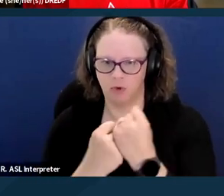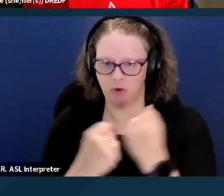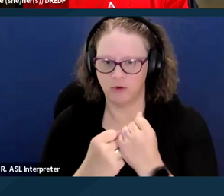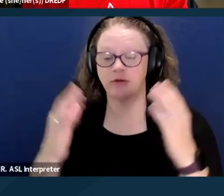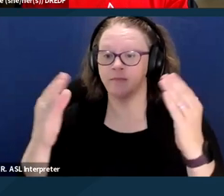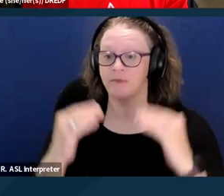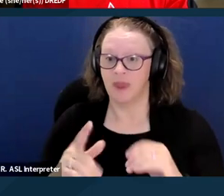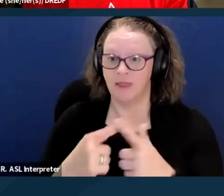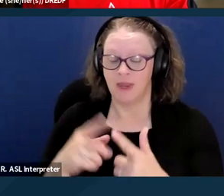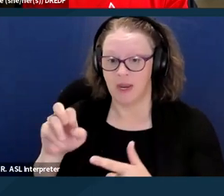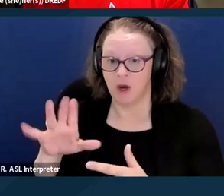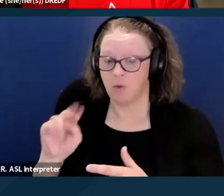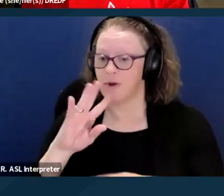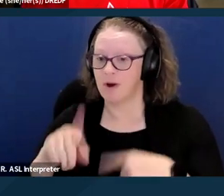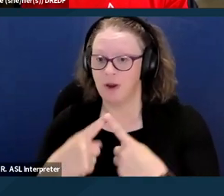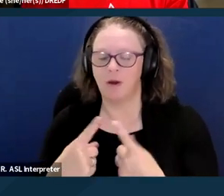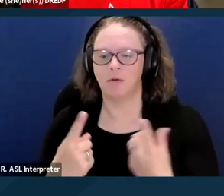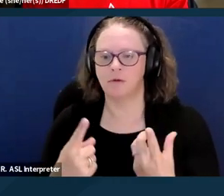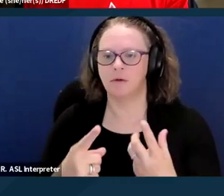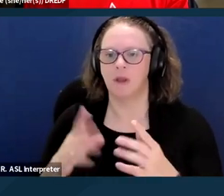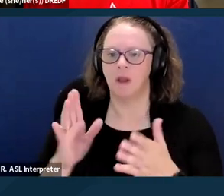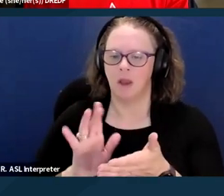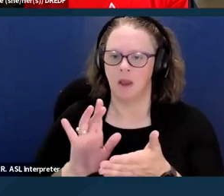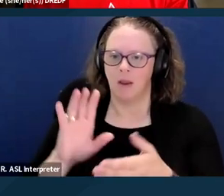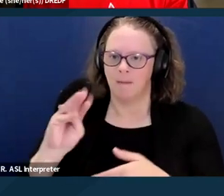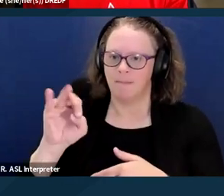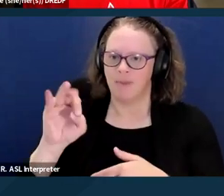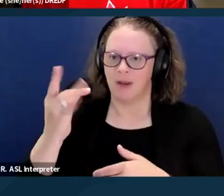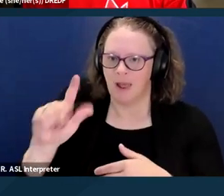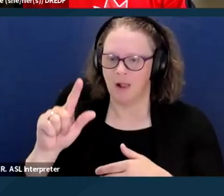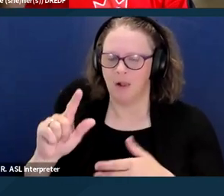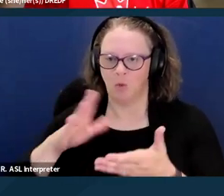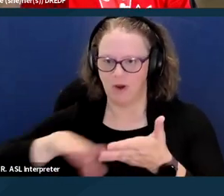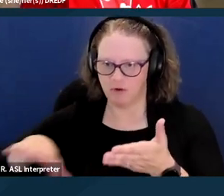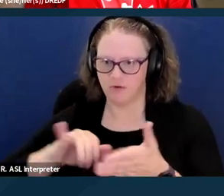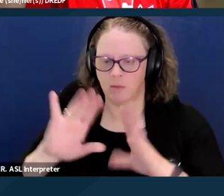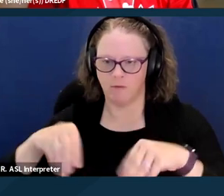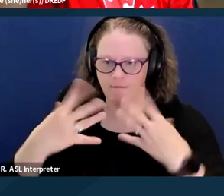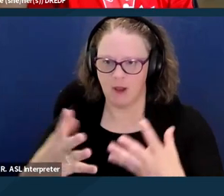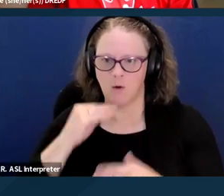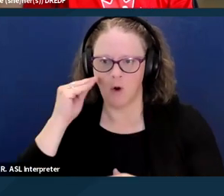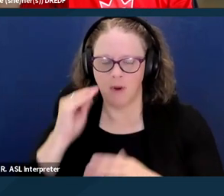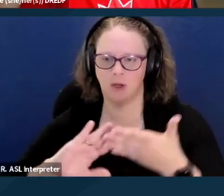that are offered in California that provide home and community-based services. And finally, we'll end with just a short look